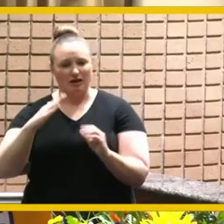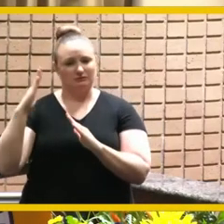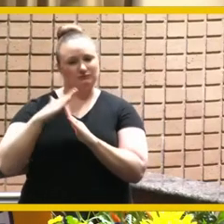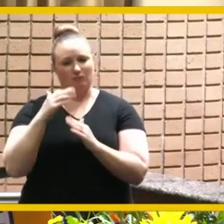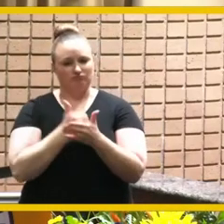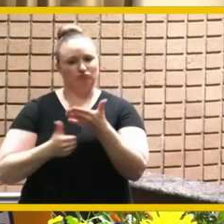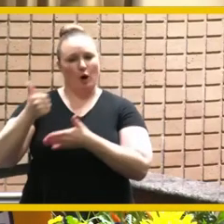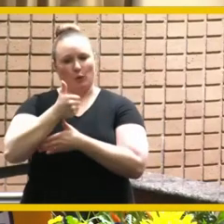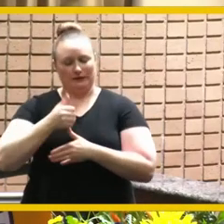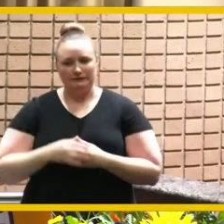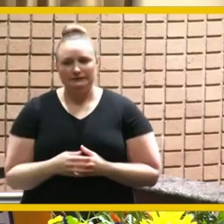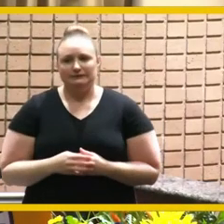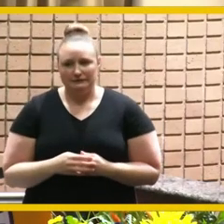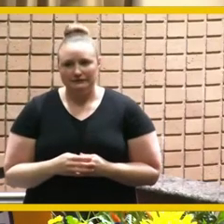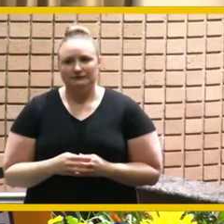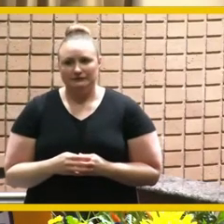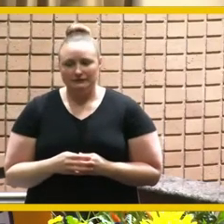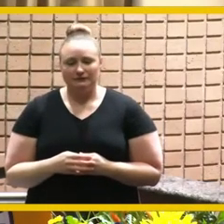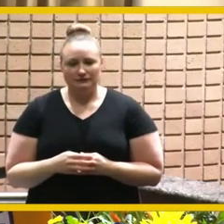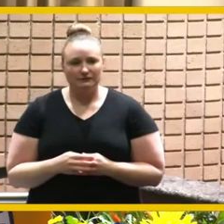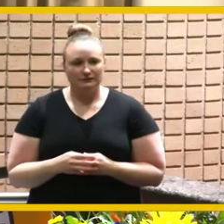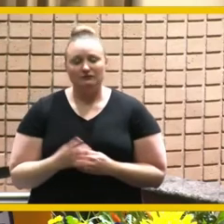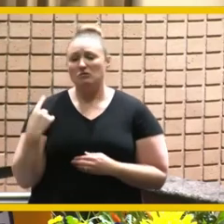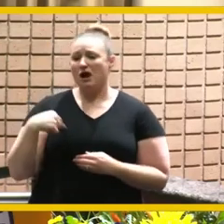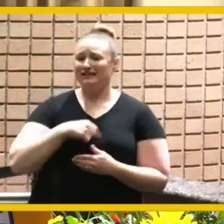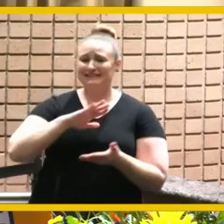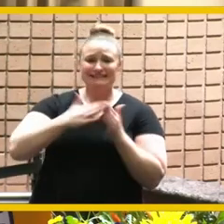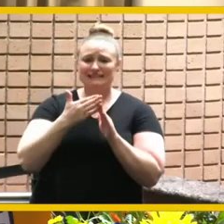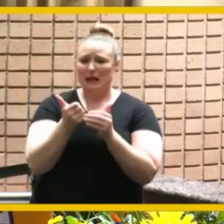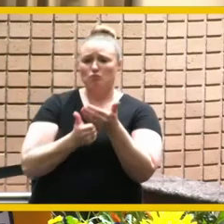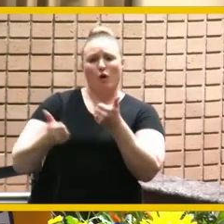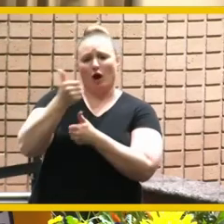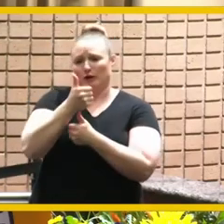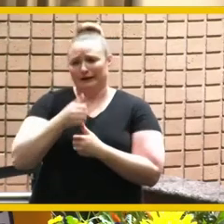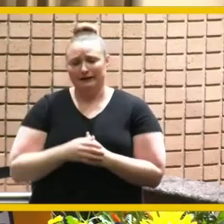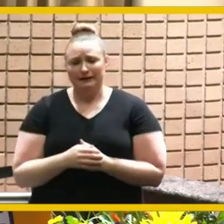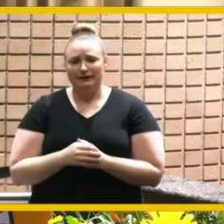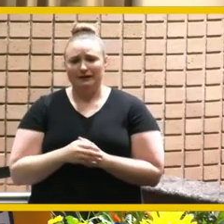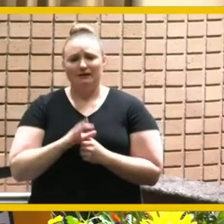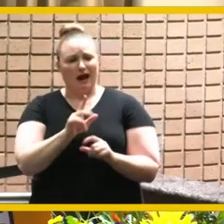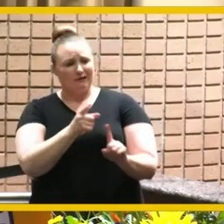for for us as a city that's what we do the mission of the city riverside is provide high quality